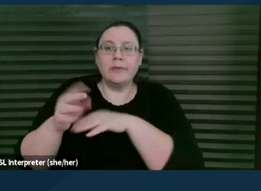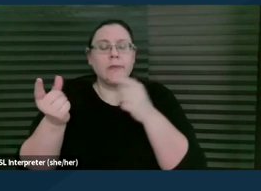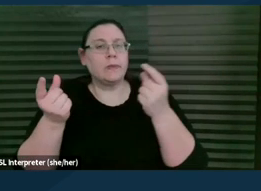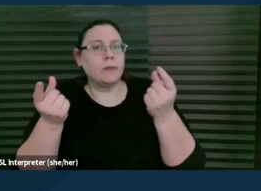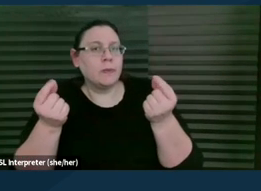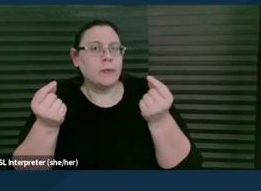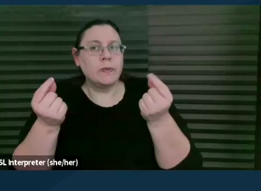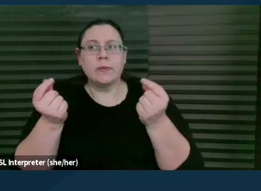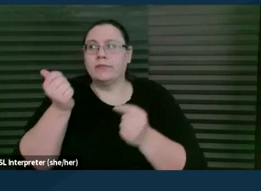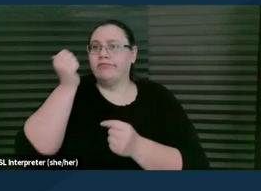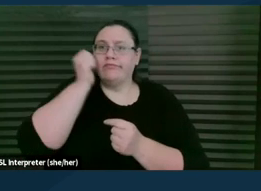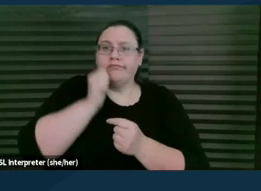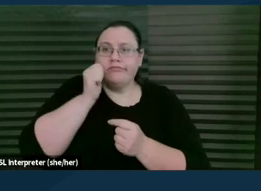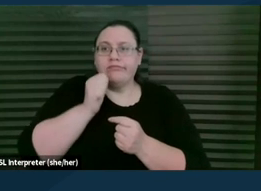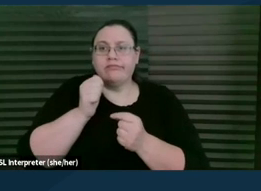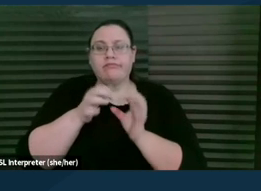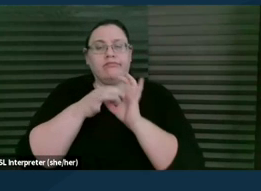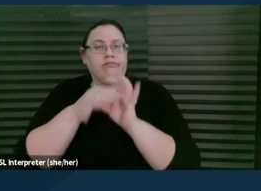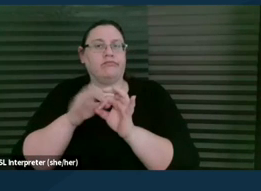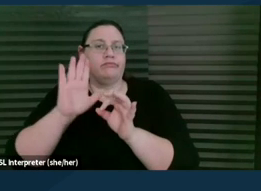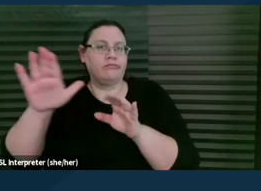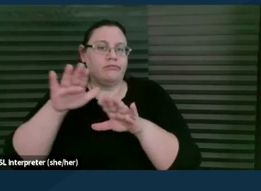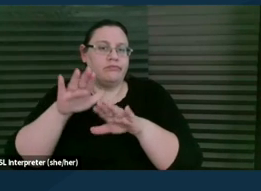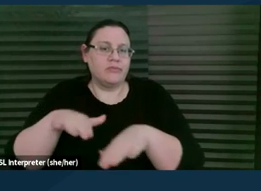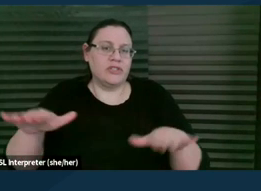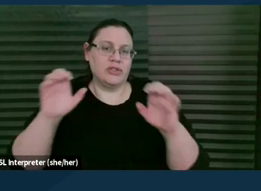day-to-day with respect to their children's education rights.